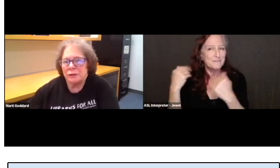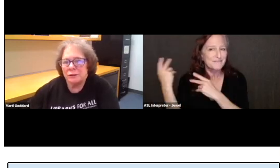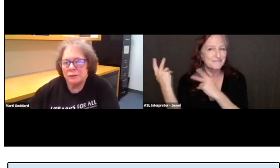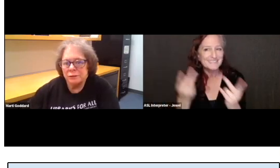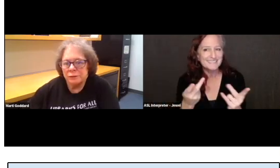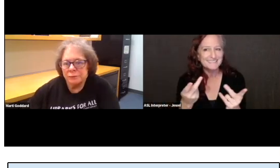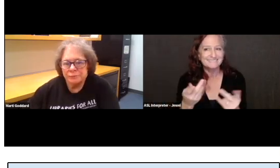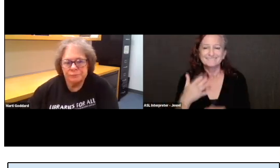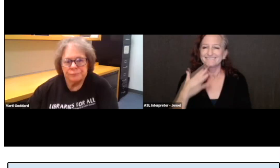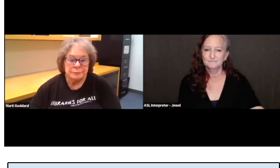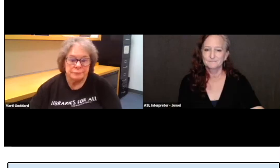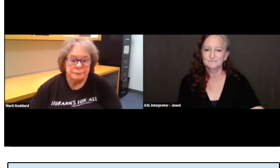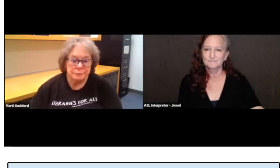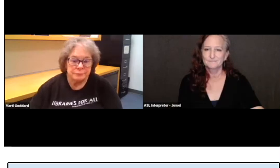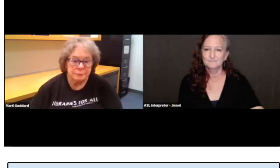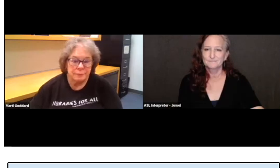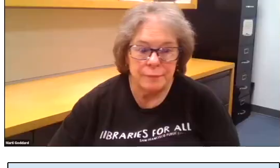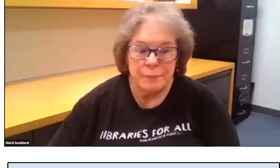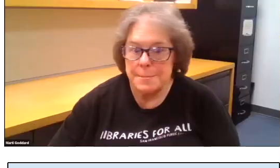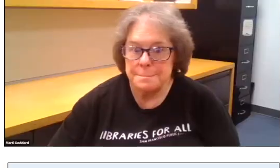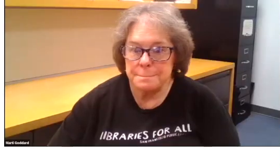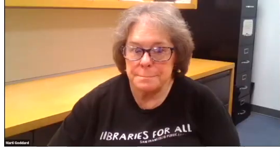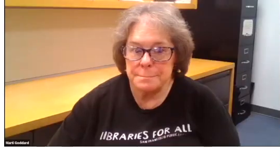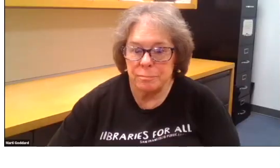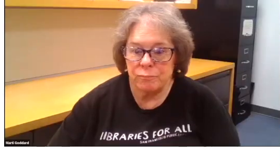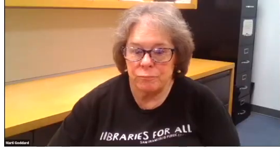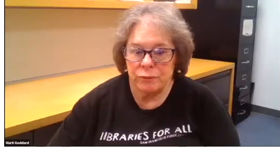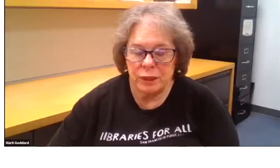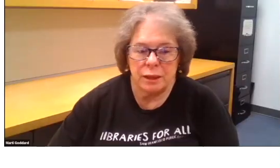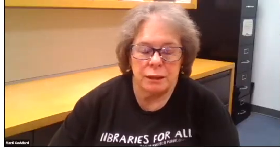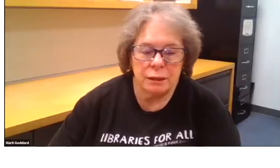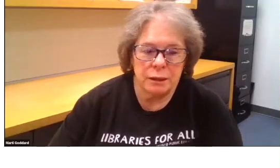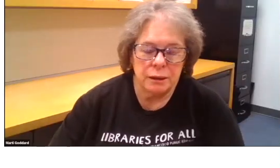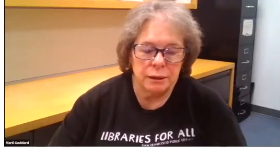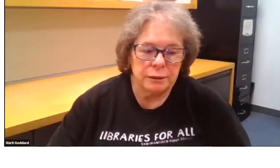So, thank you. That was great, Marti. Thank you so much.